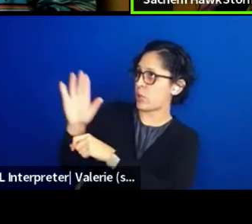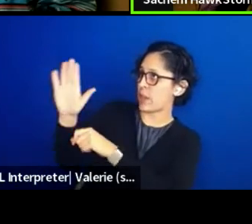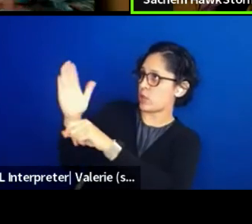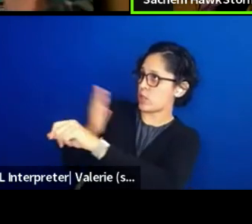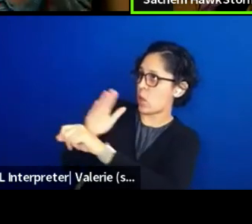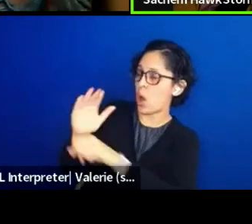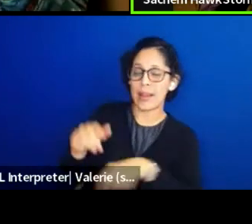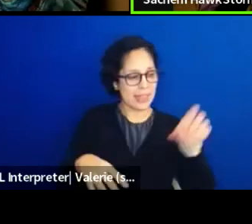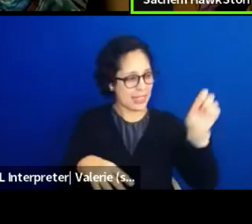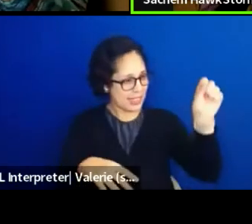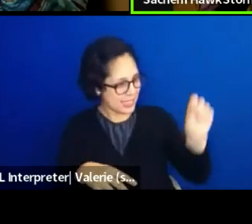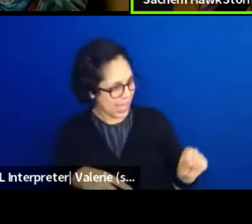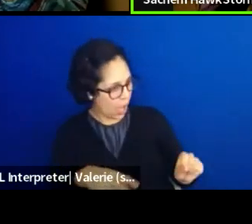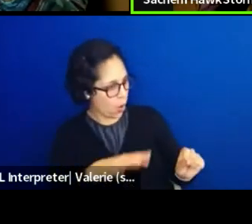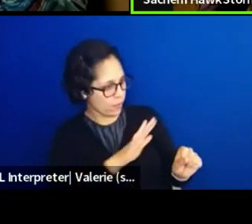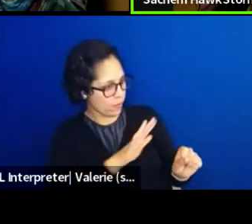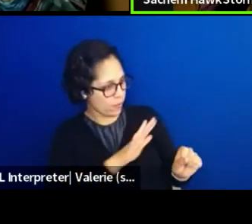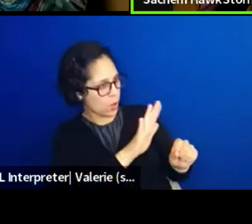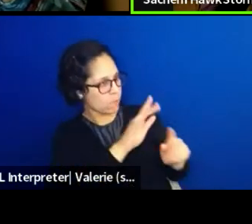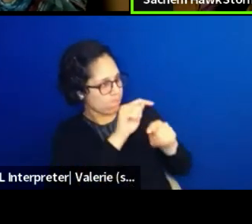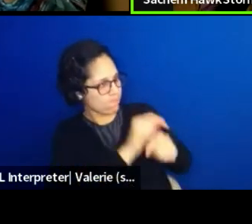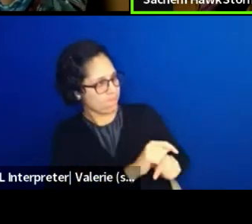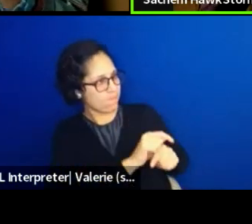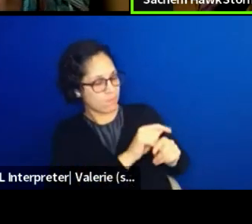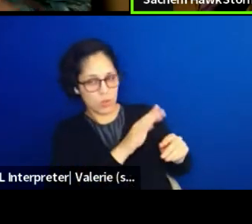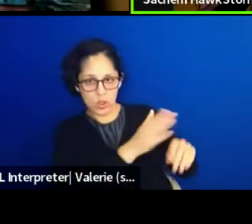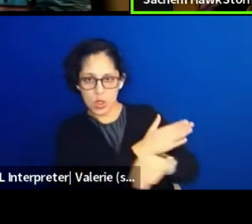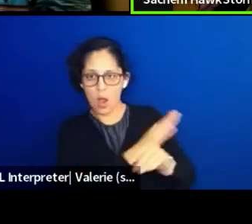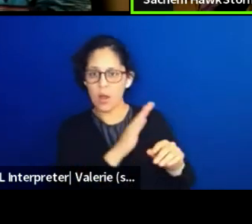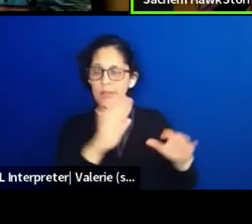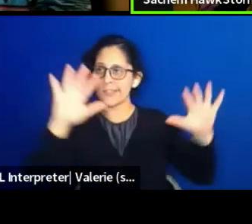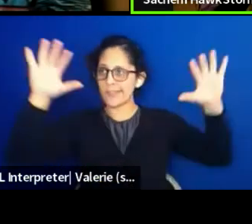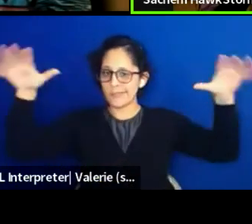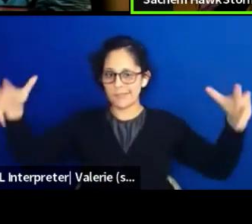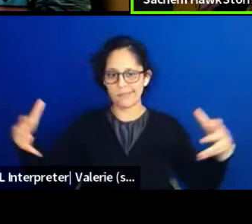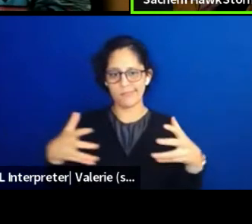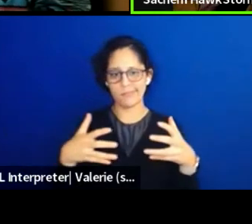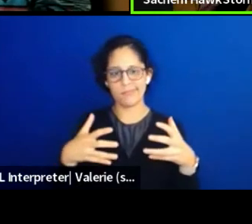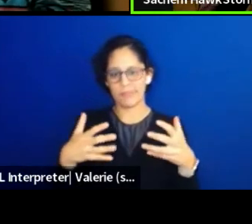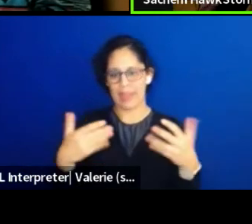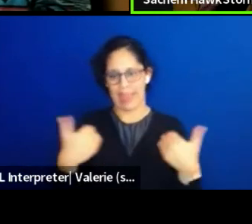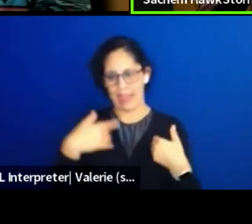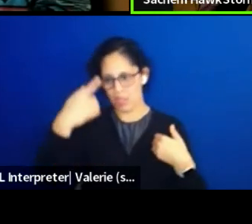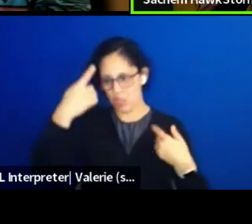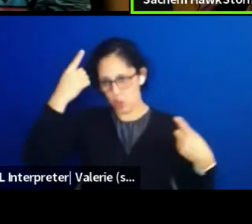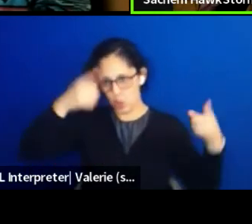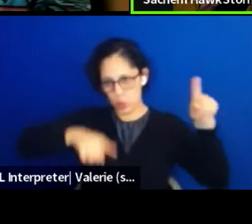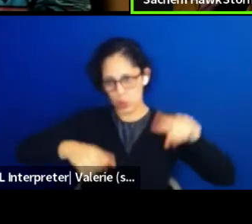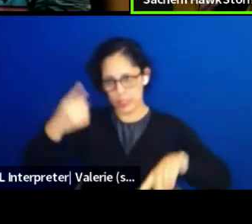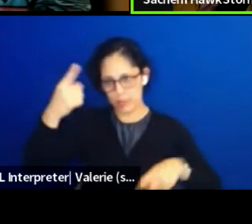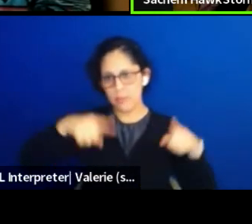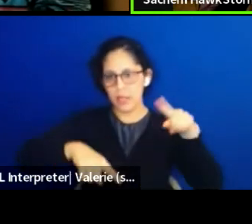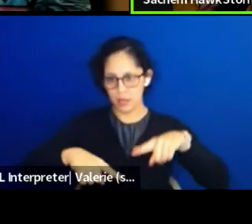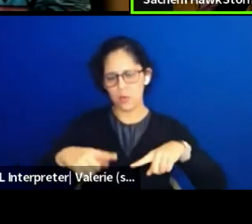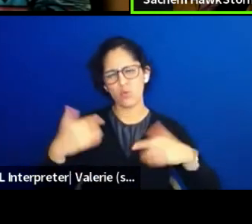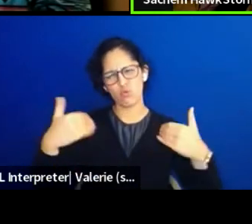and bringing these disagreement together in this way. It's everything for us.